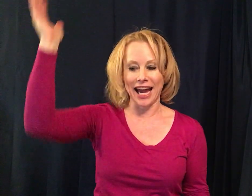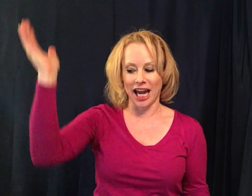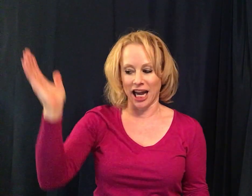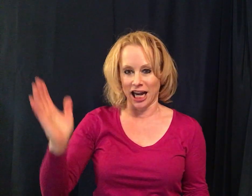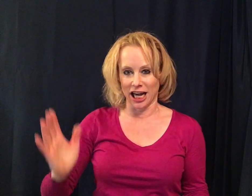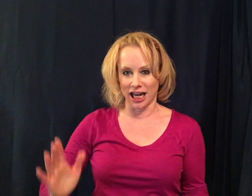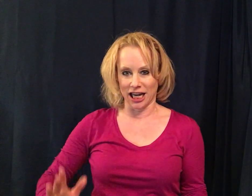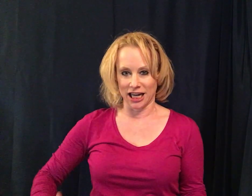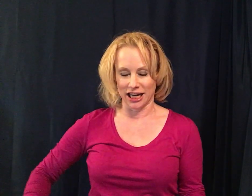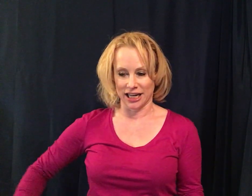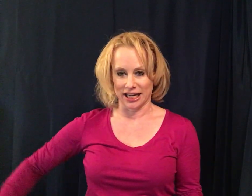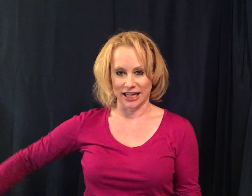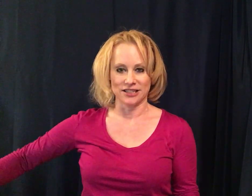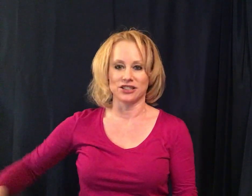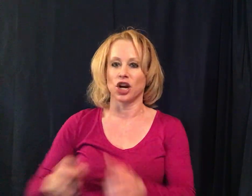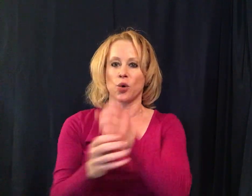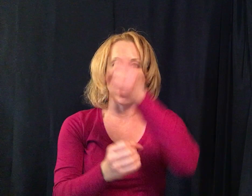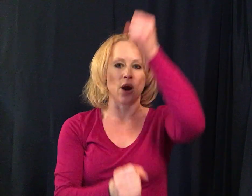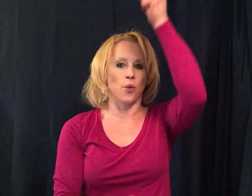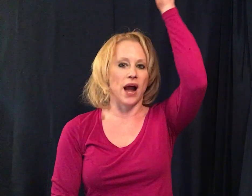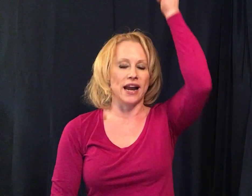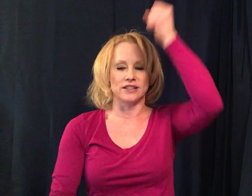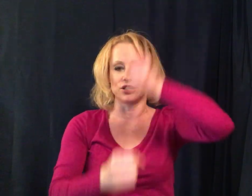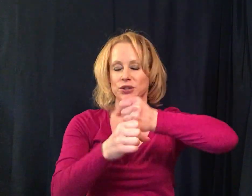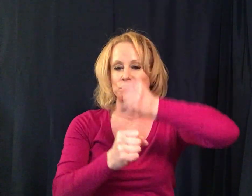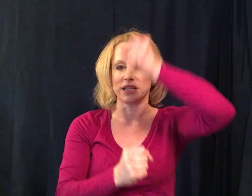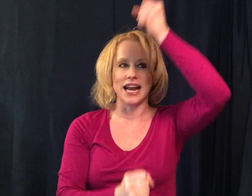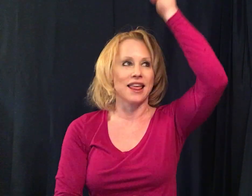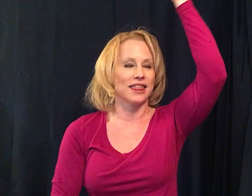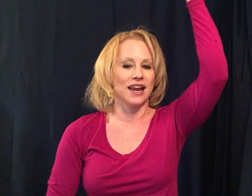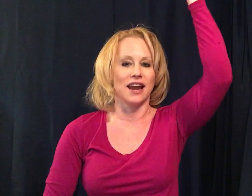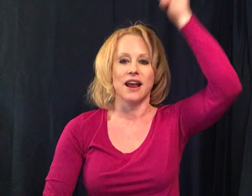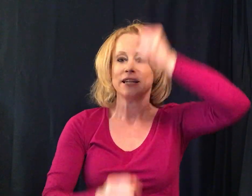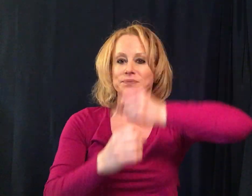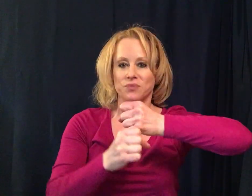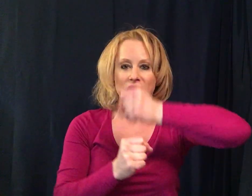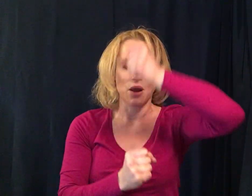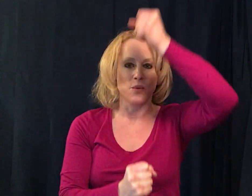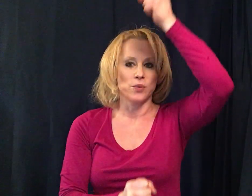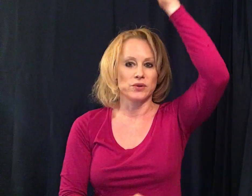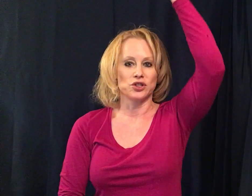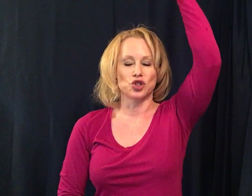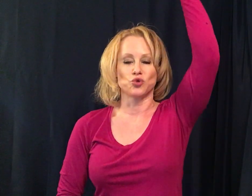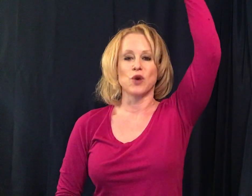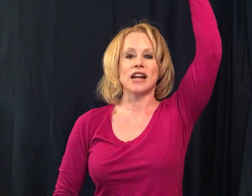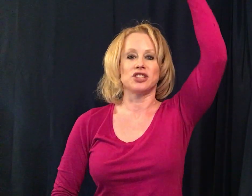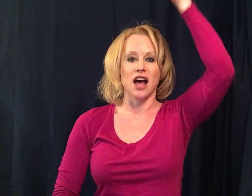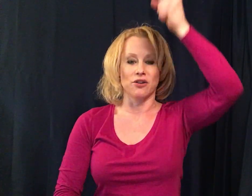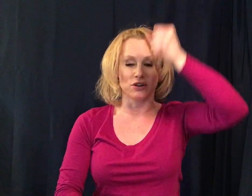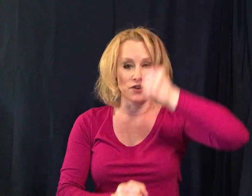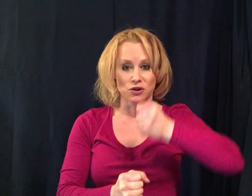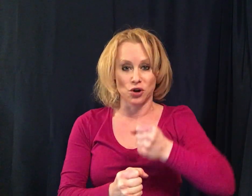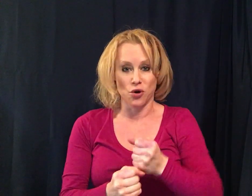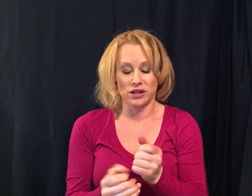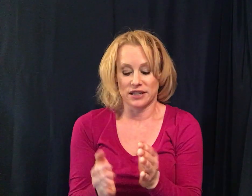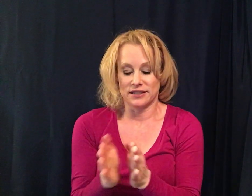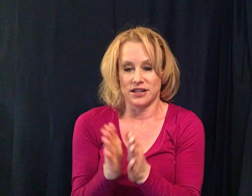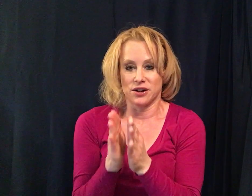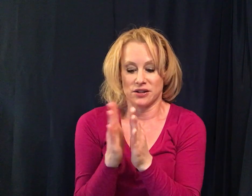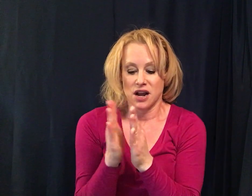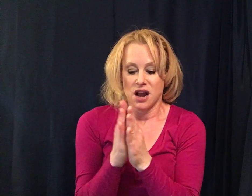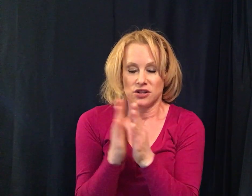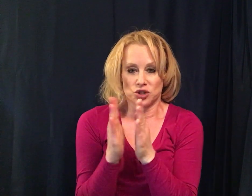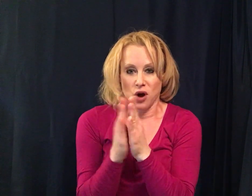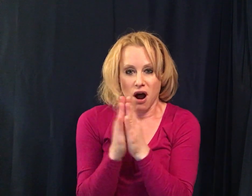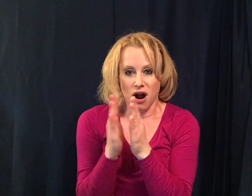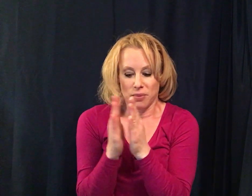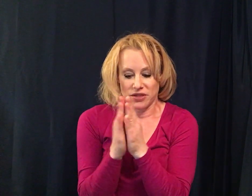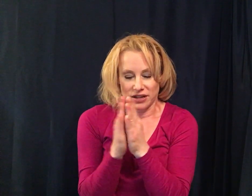it's just a great way to lengthen and stretch out your vocal cords cuz they're strong but they're